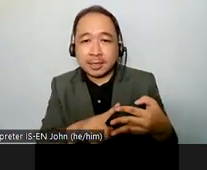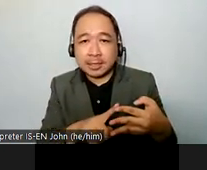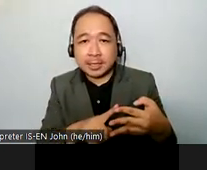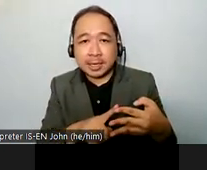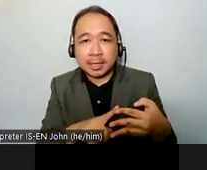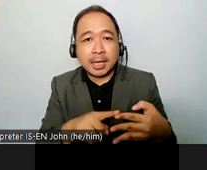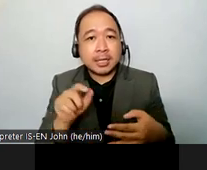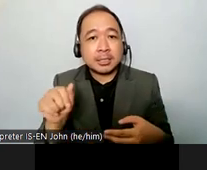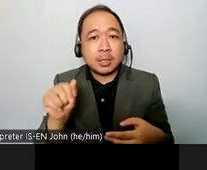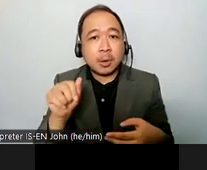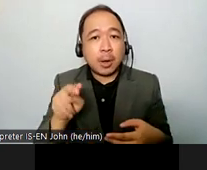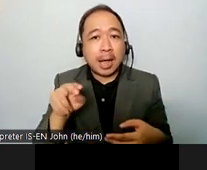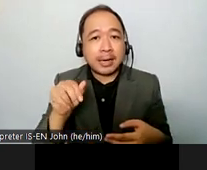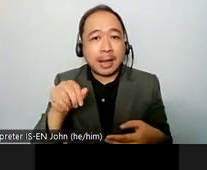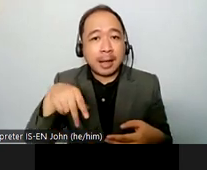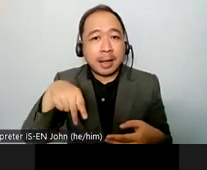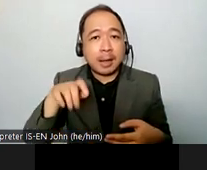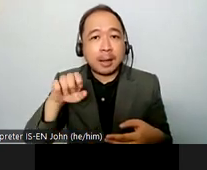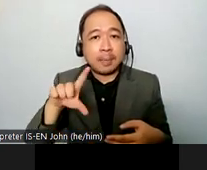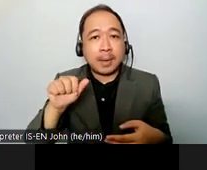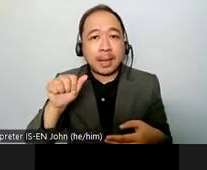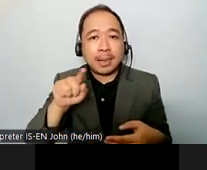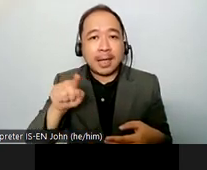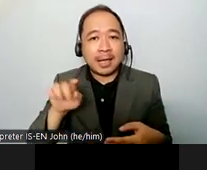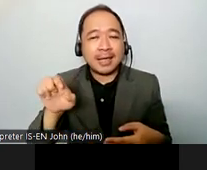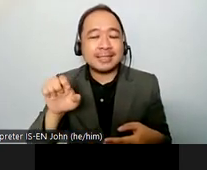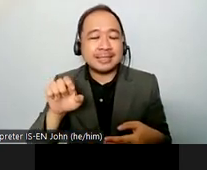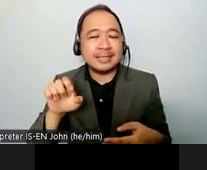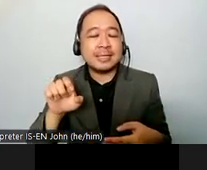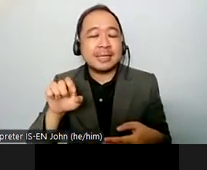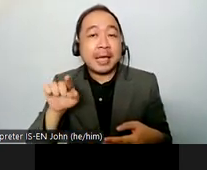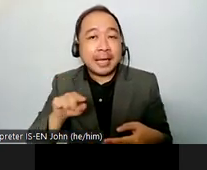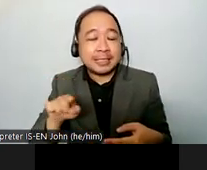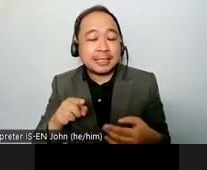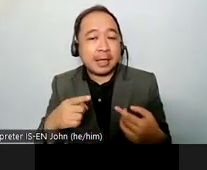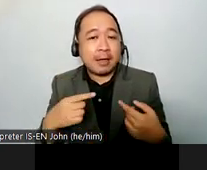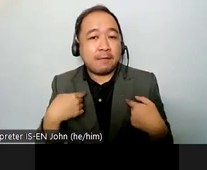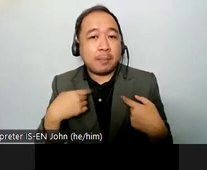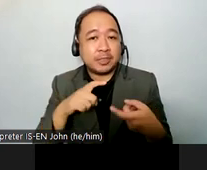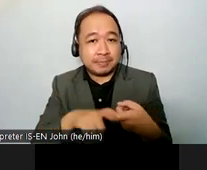she's a member of siddha committee and then we're going to have maulana rutin zulu from indonesia